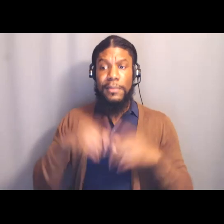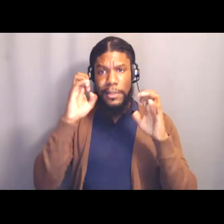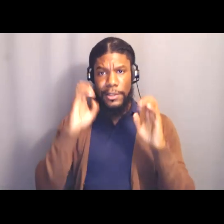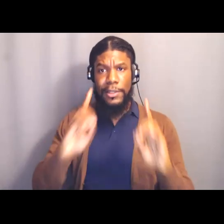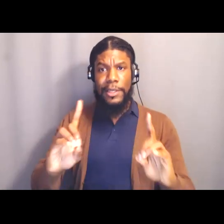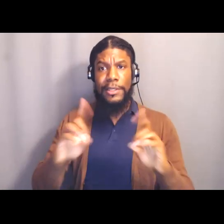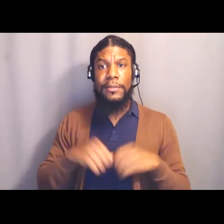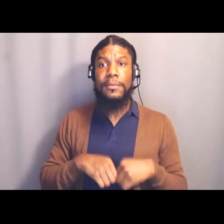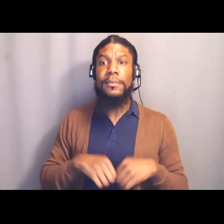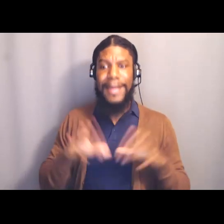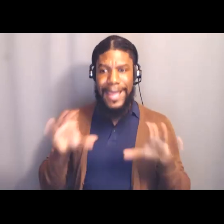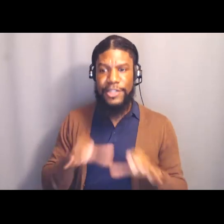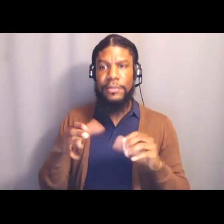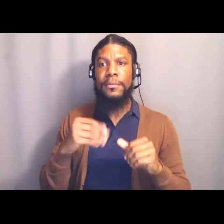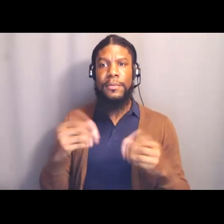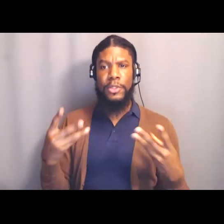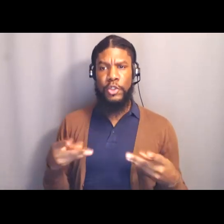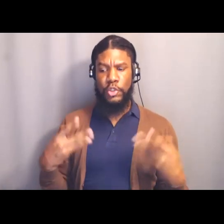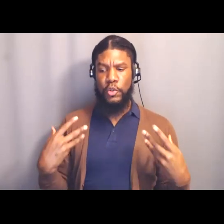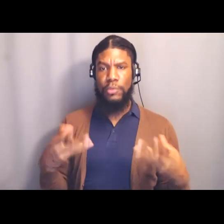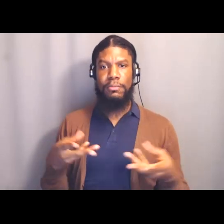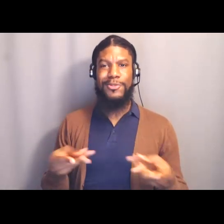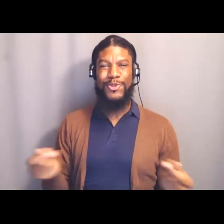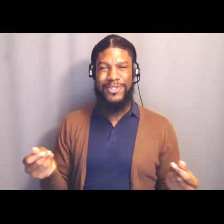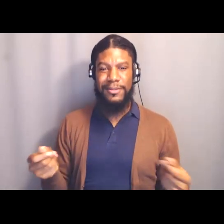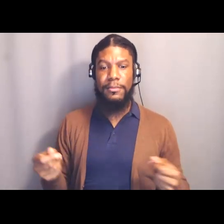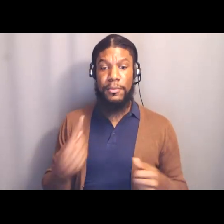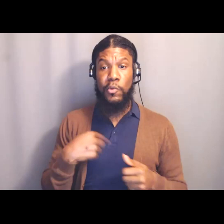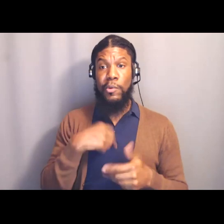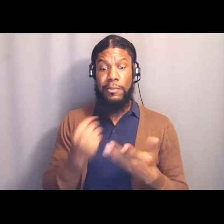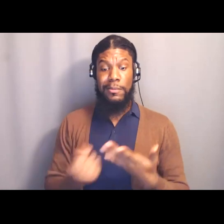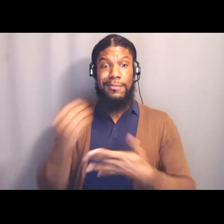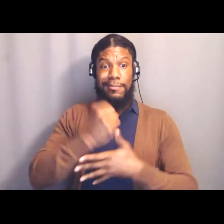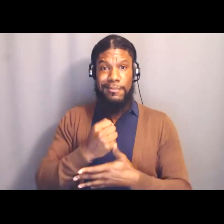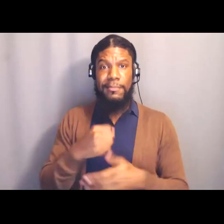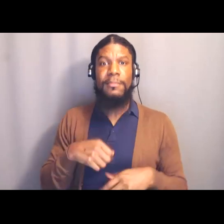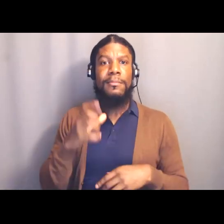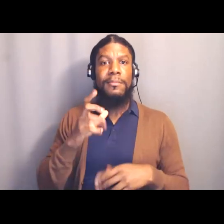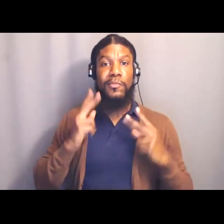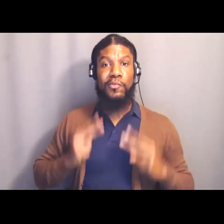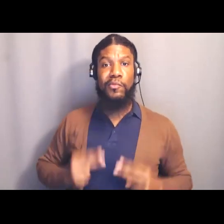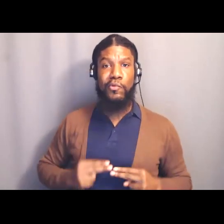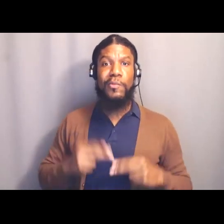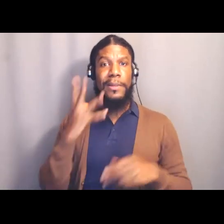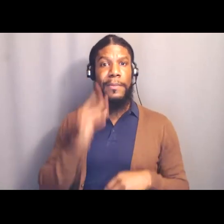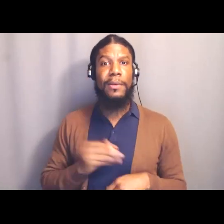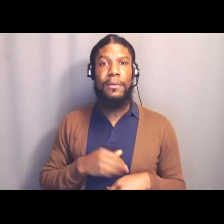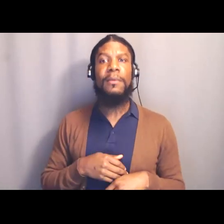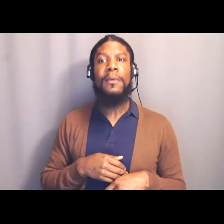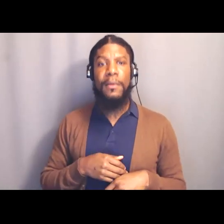We have reprioritized the human experience of true care, health and safety, especially for all children